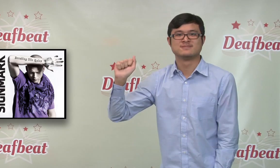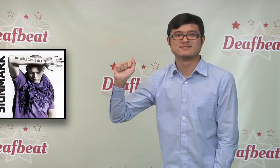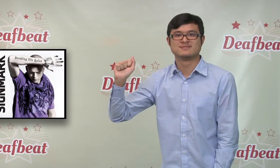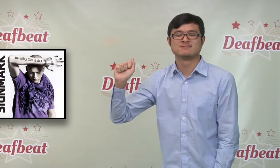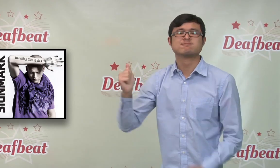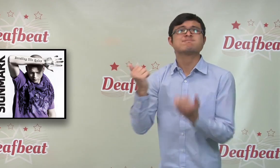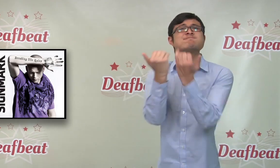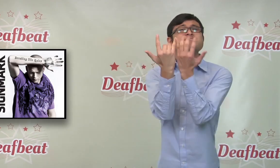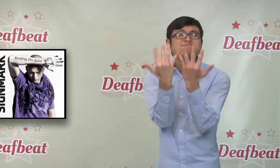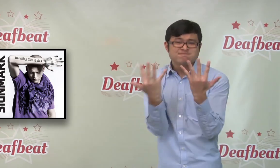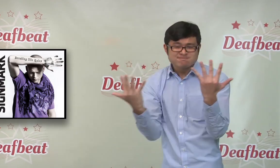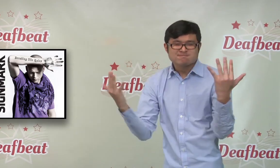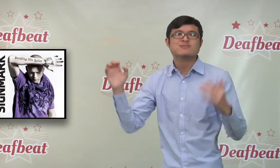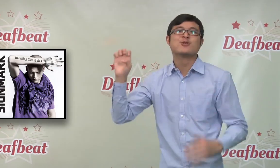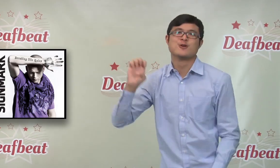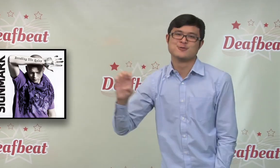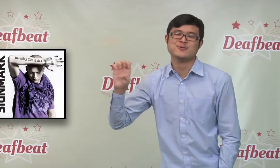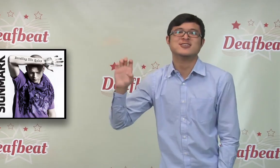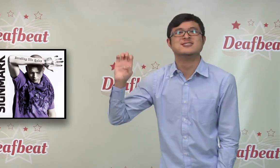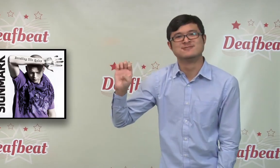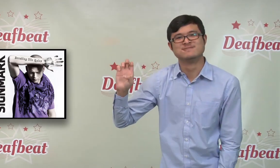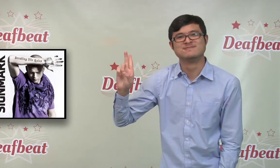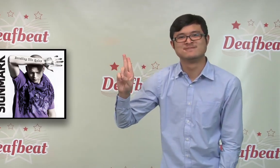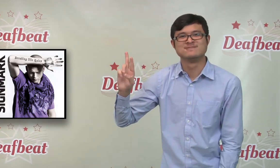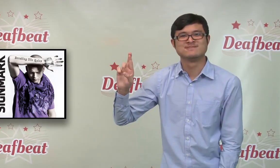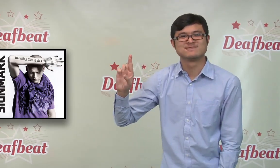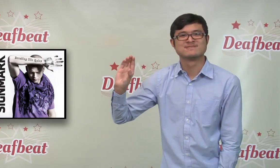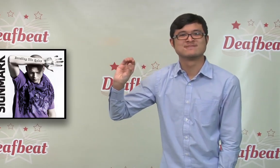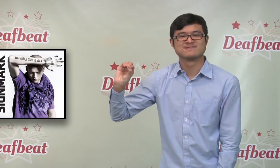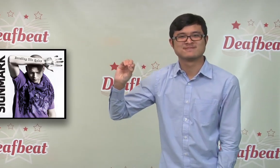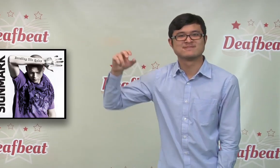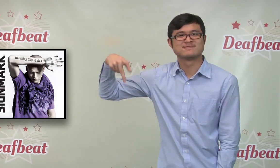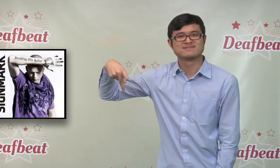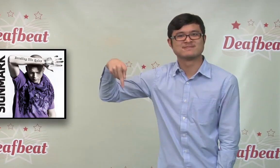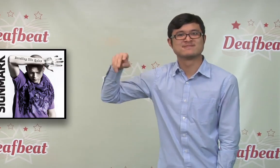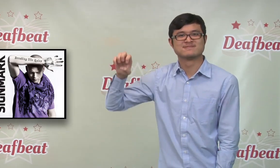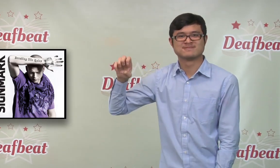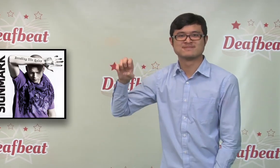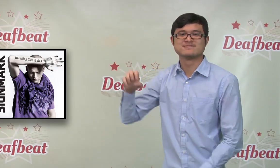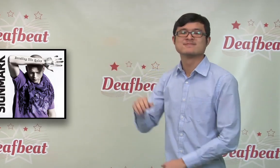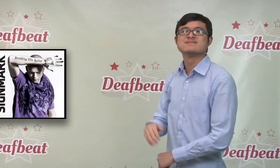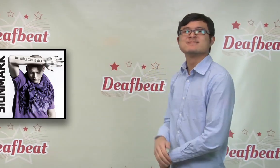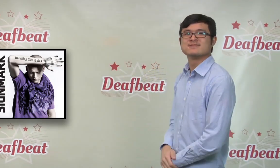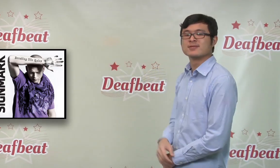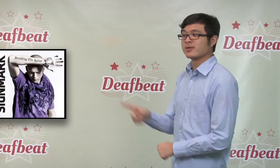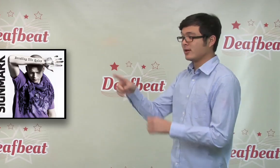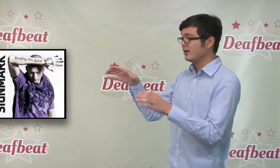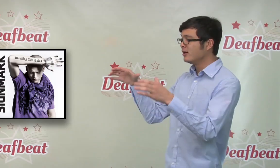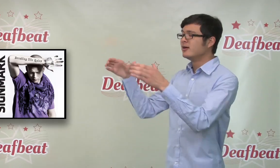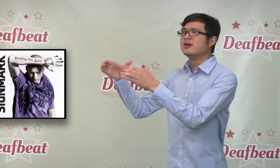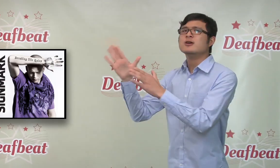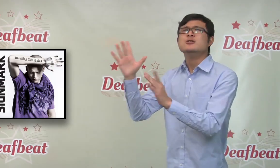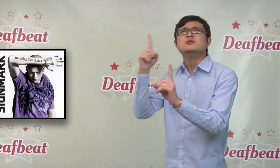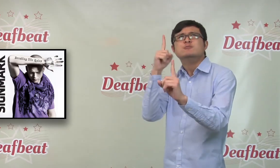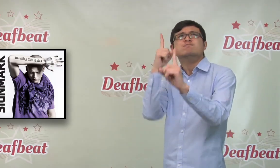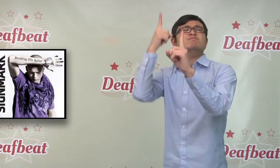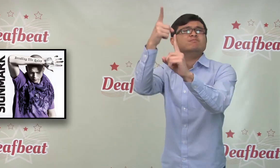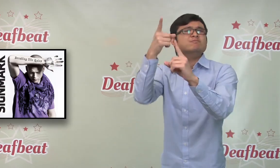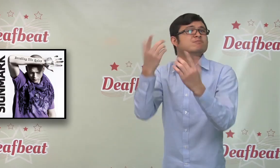assert disability rights within the deaf community and